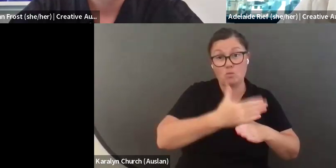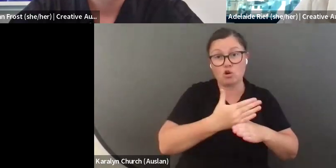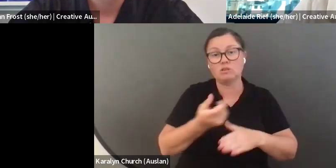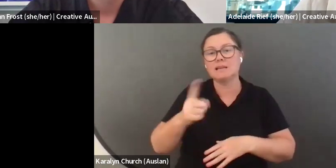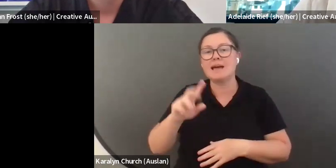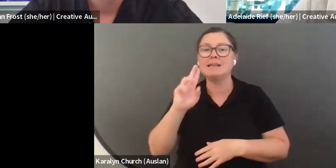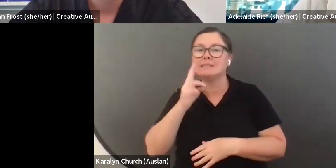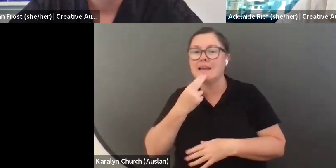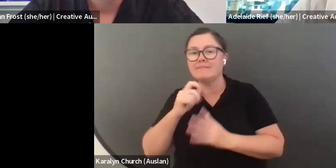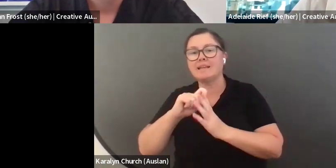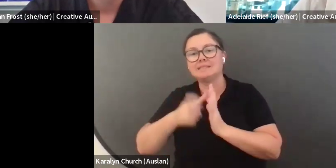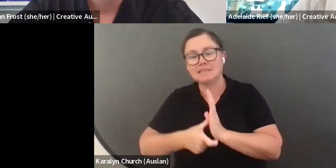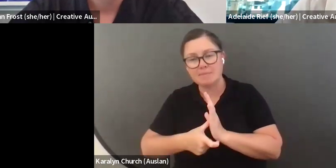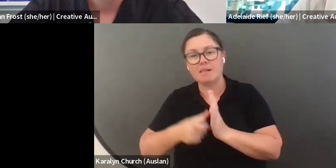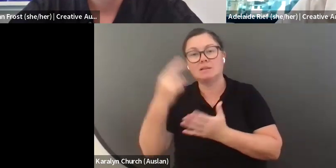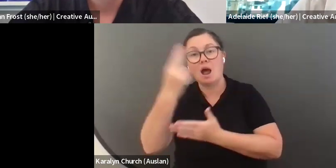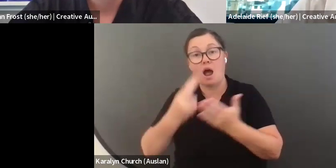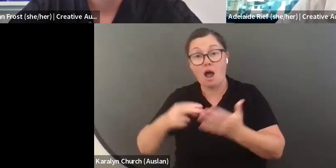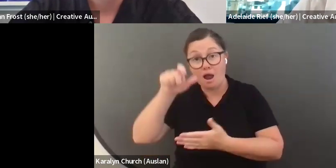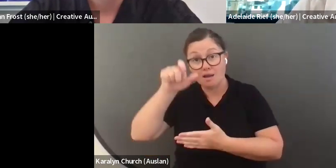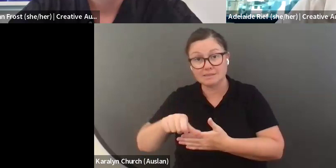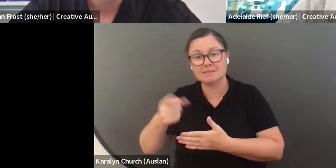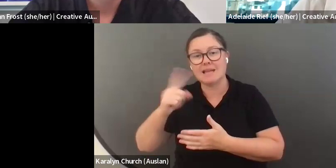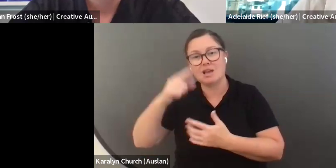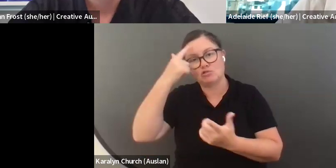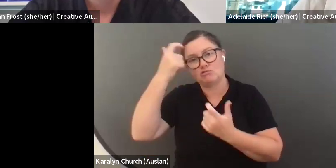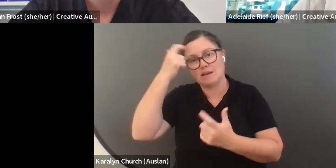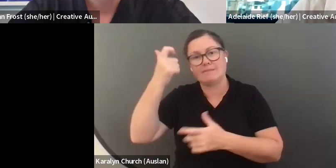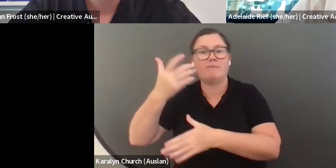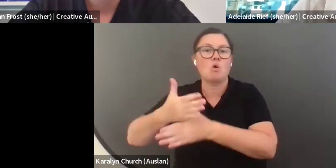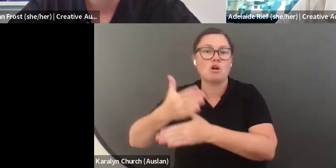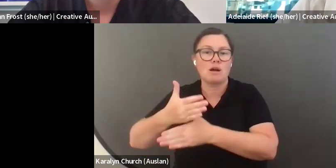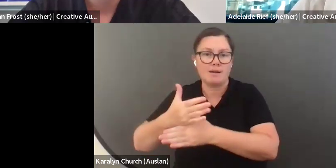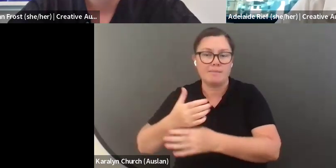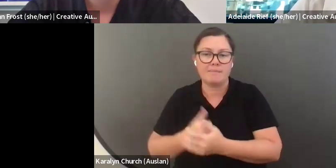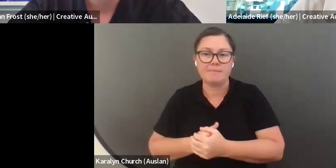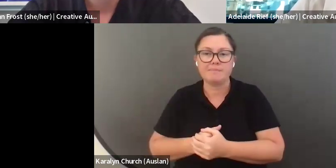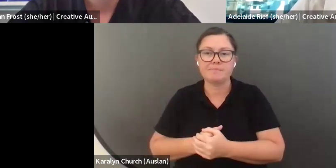and disabled artist and creative workers into this program. As part of that commitment,